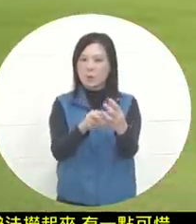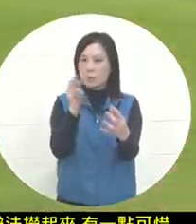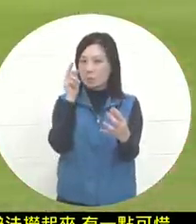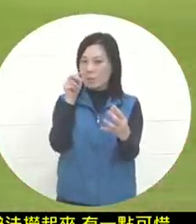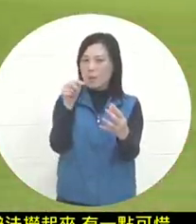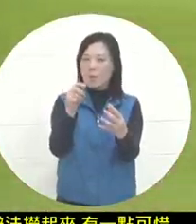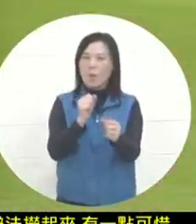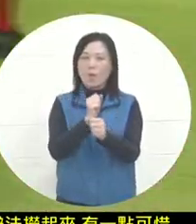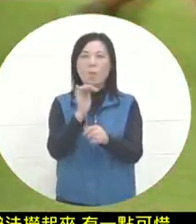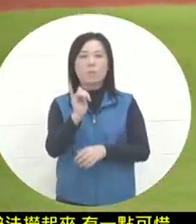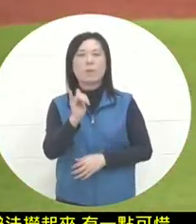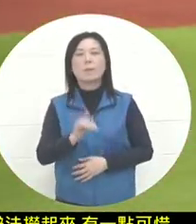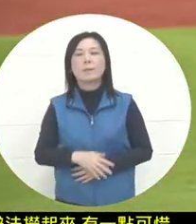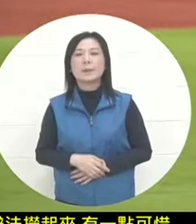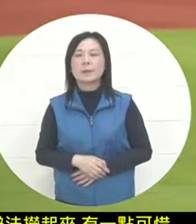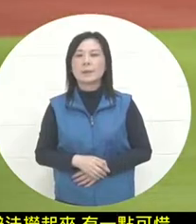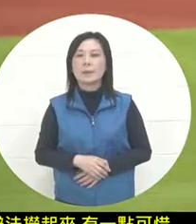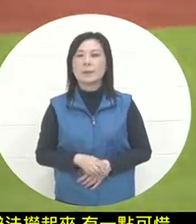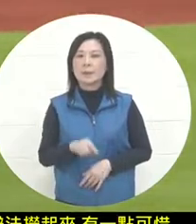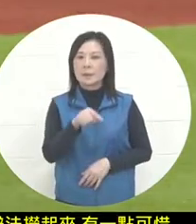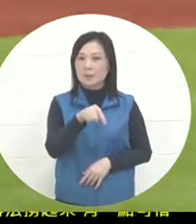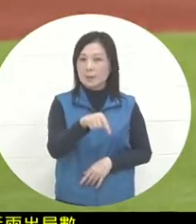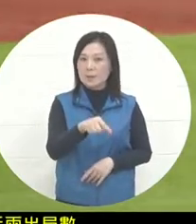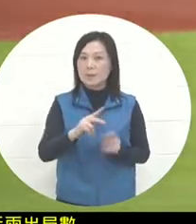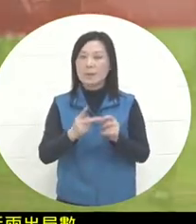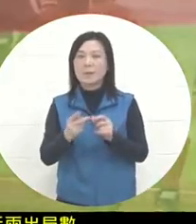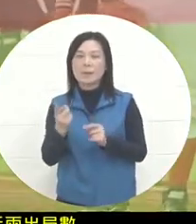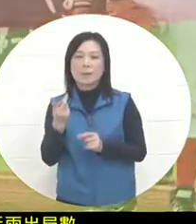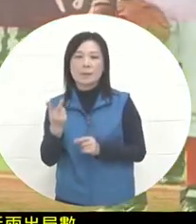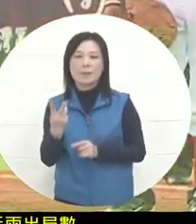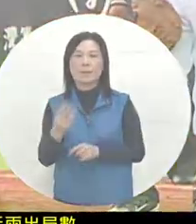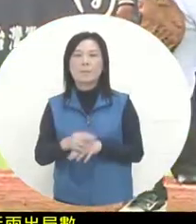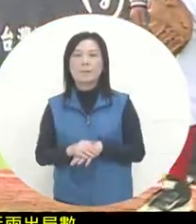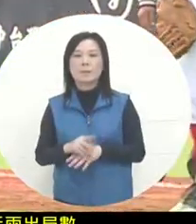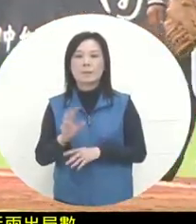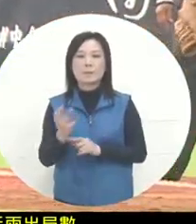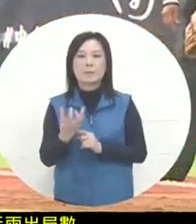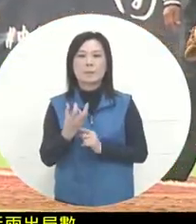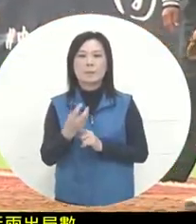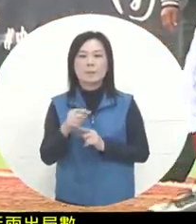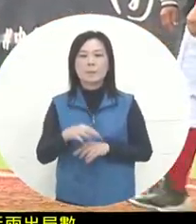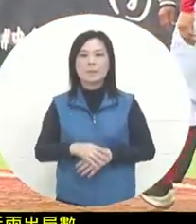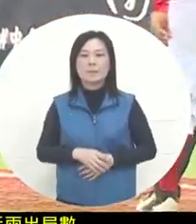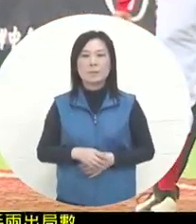just that the difference between this ball and the previous two balls is that it is on the backhand side, but the difficulty increases a little .